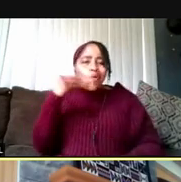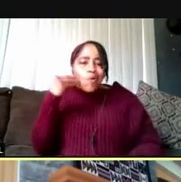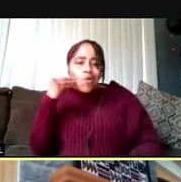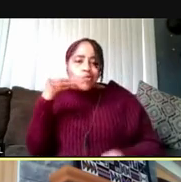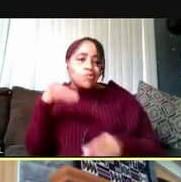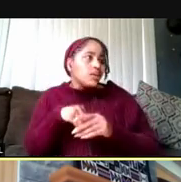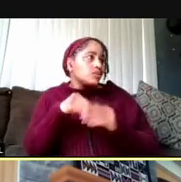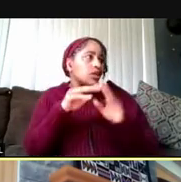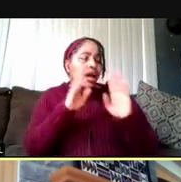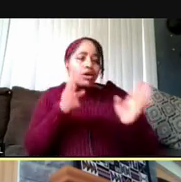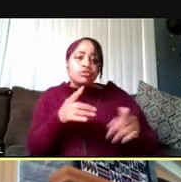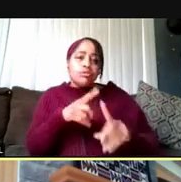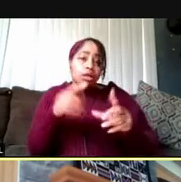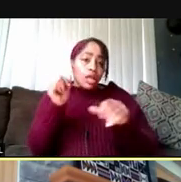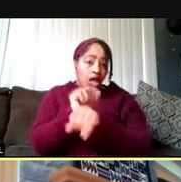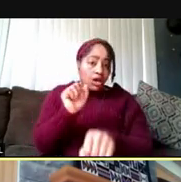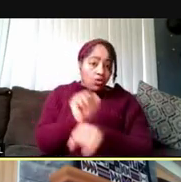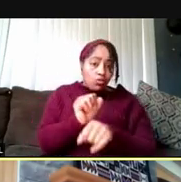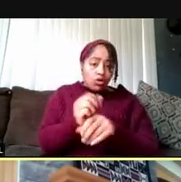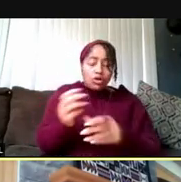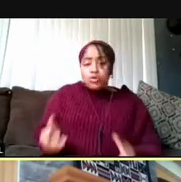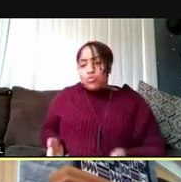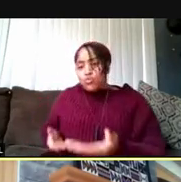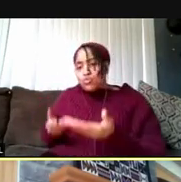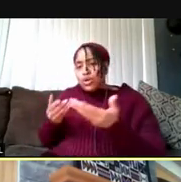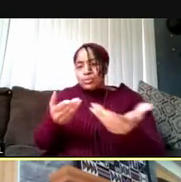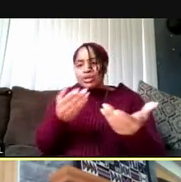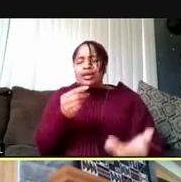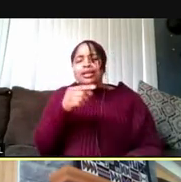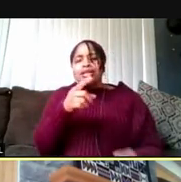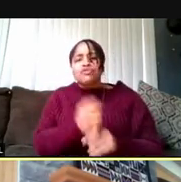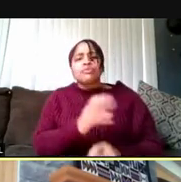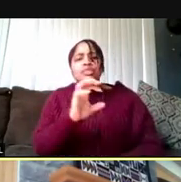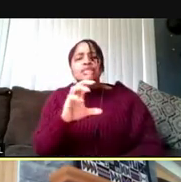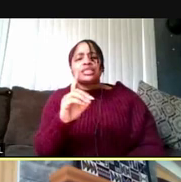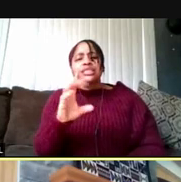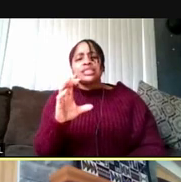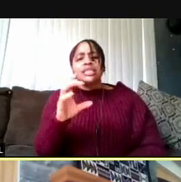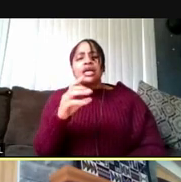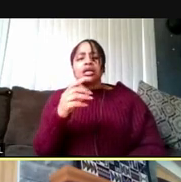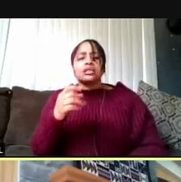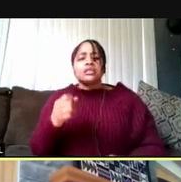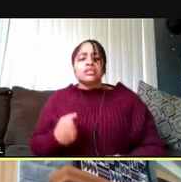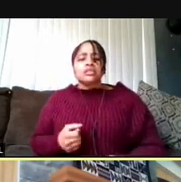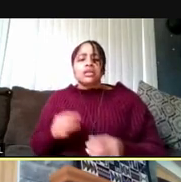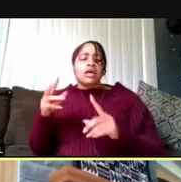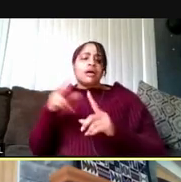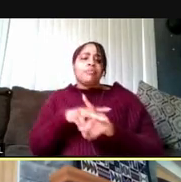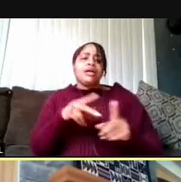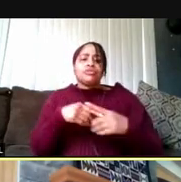but at work, the recommendation, and this is from the CDC, and this applies to healthcare setting as well as other settings.